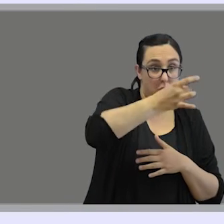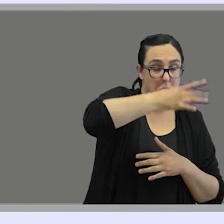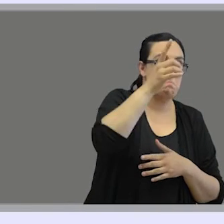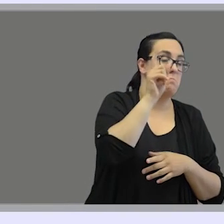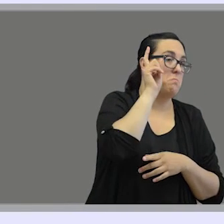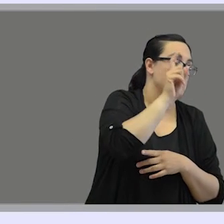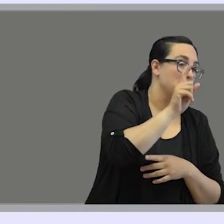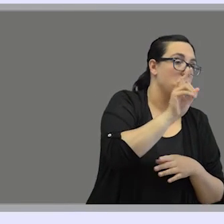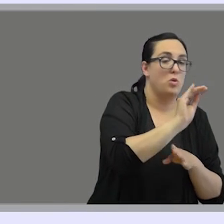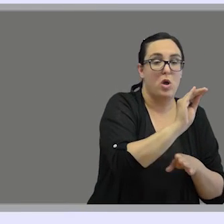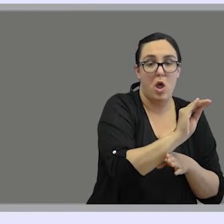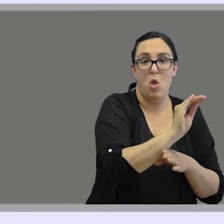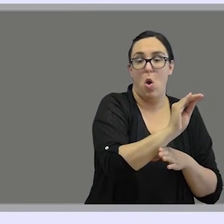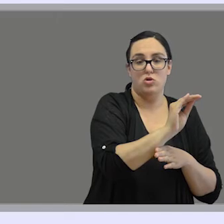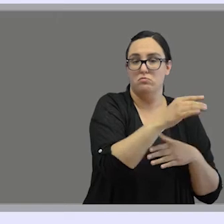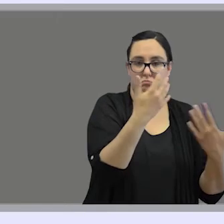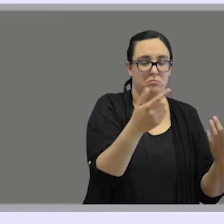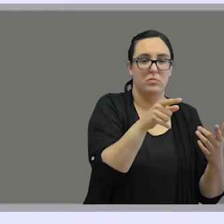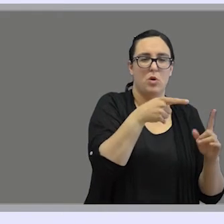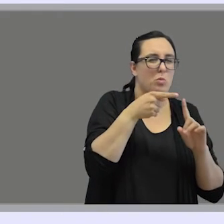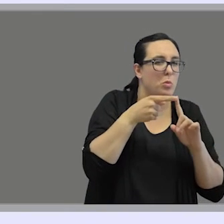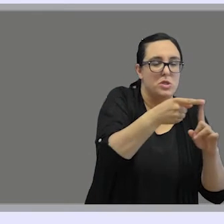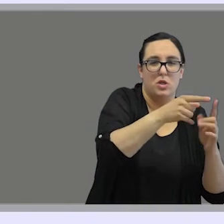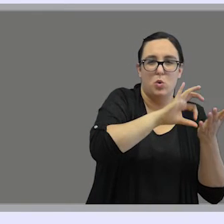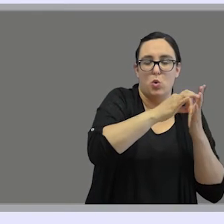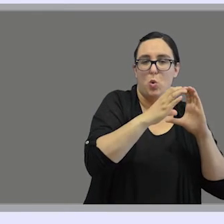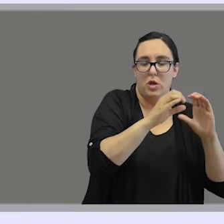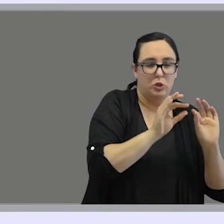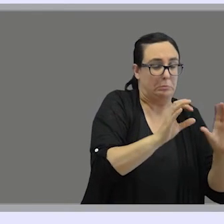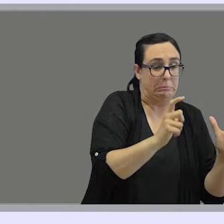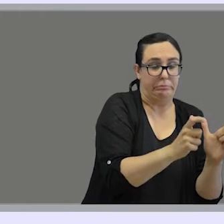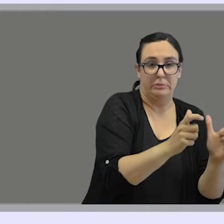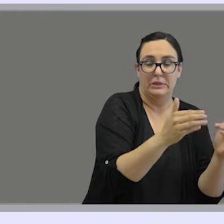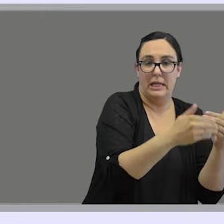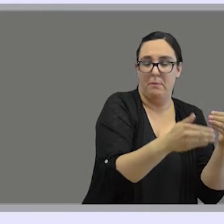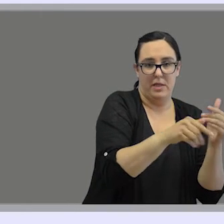and can be used only in specific contexts for specific communicative uses.